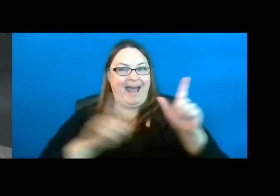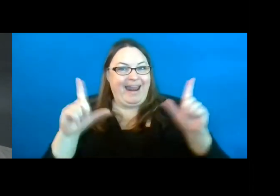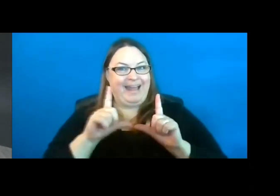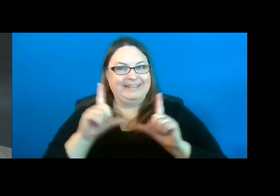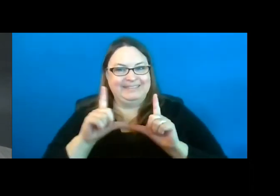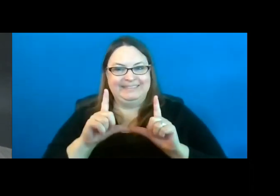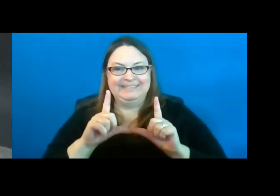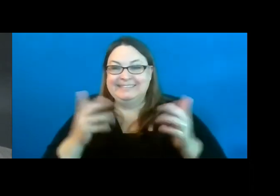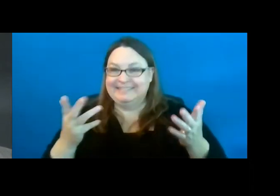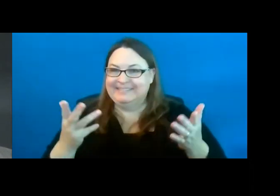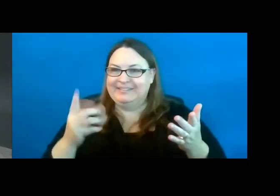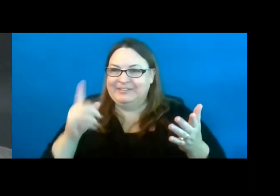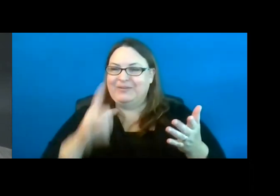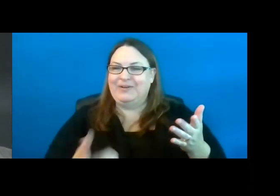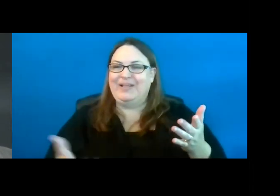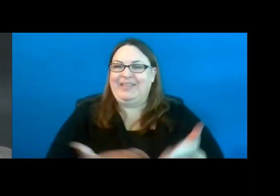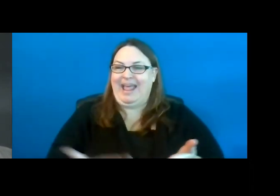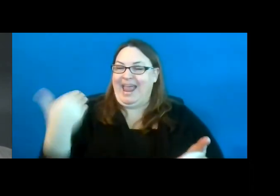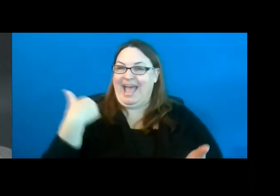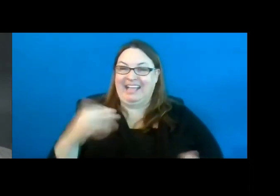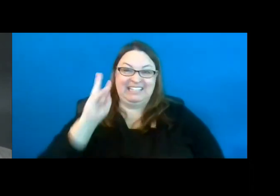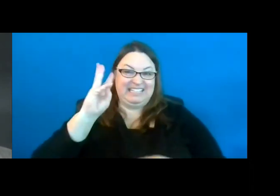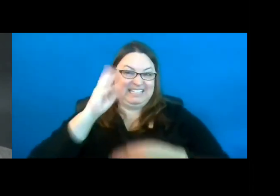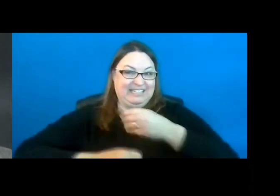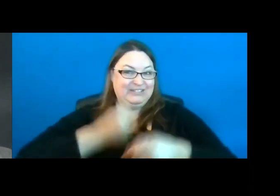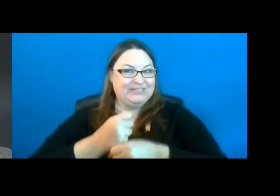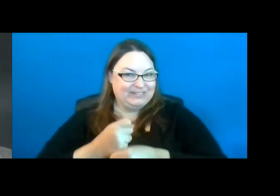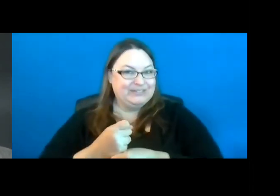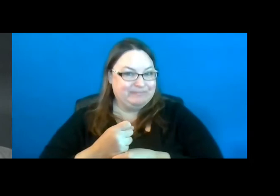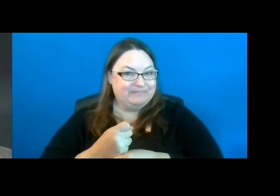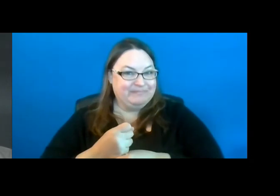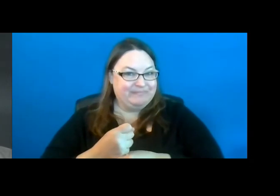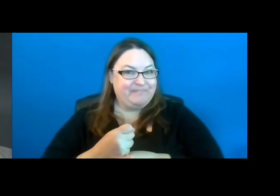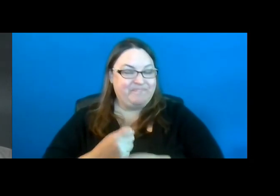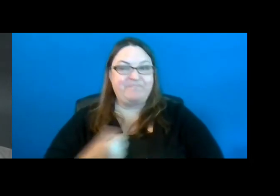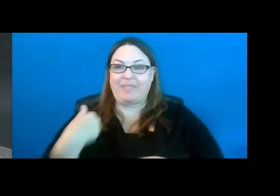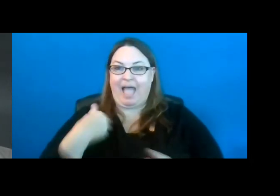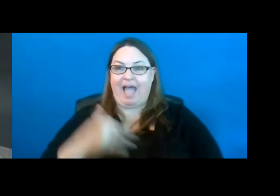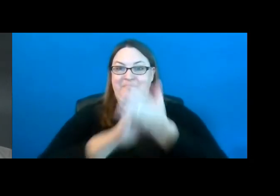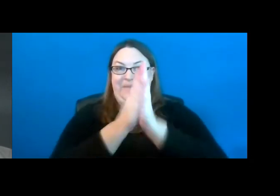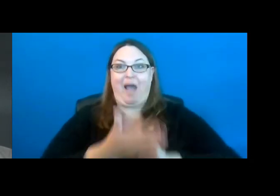For the last six years I've become a deer hunter.